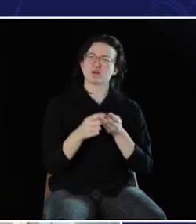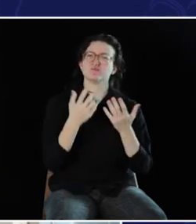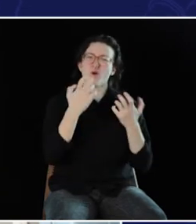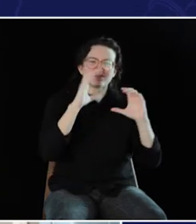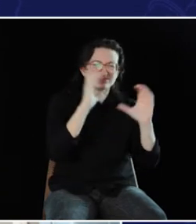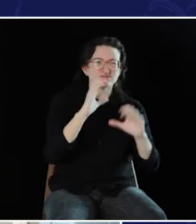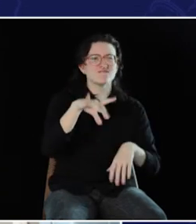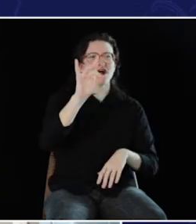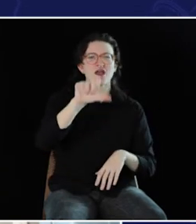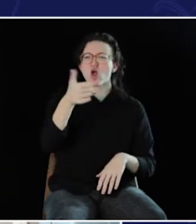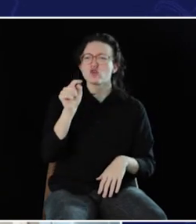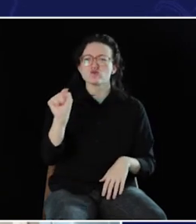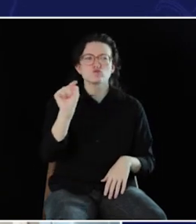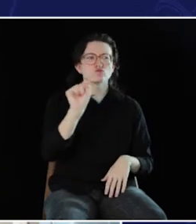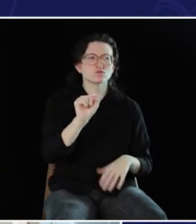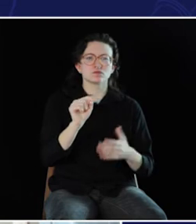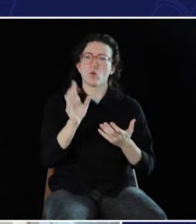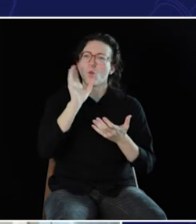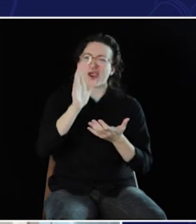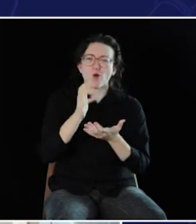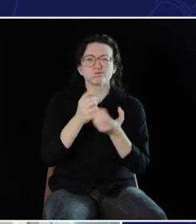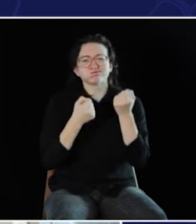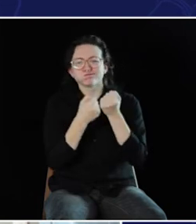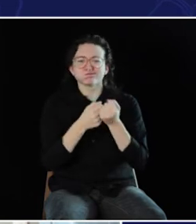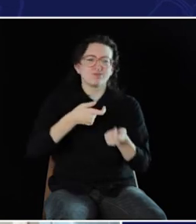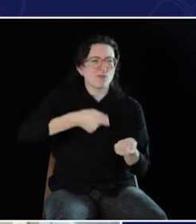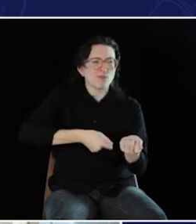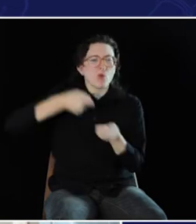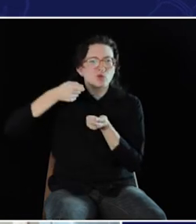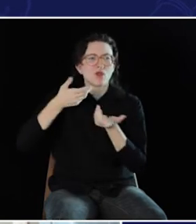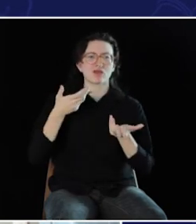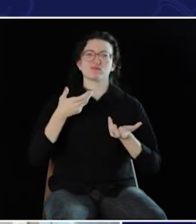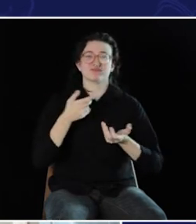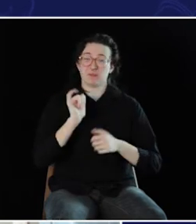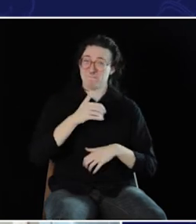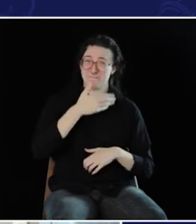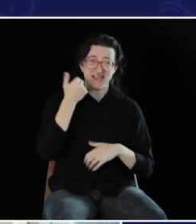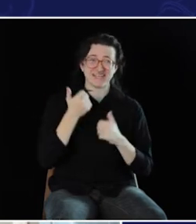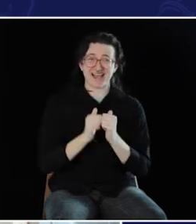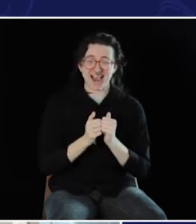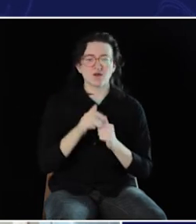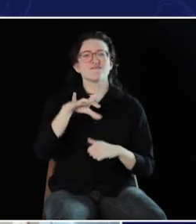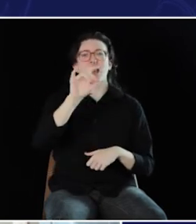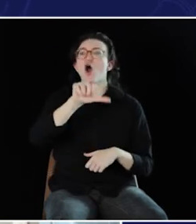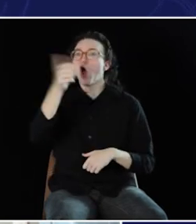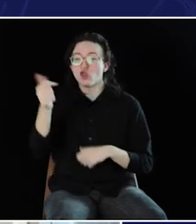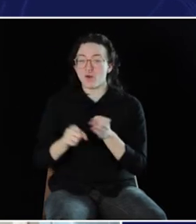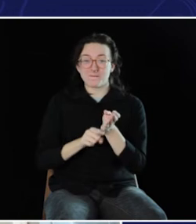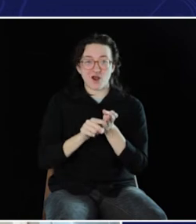in a very small minority, you want to find people who are going to pull you up--and the best way, I think, to do that is to